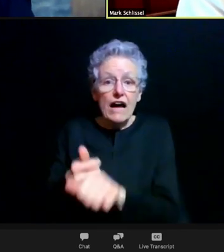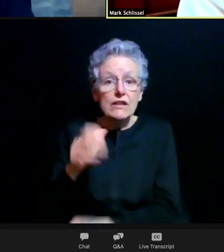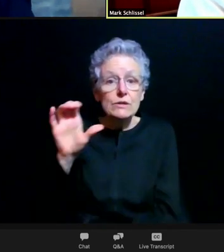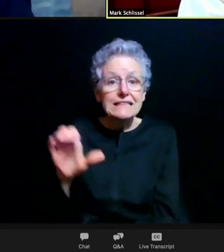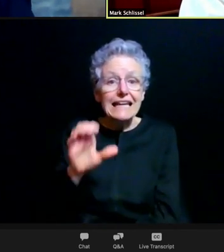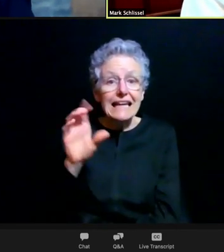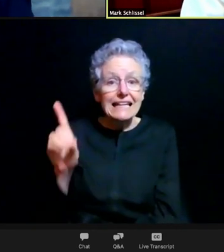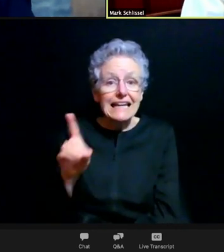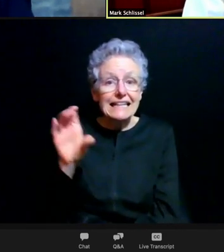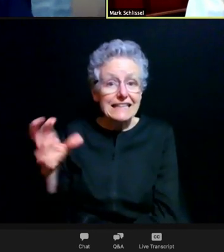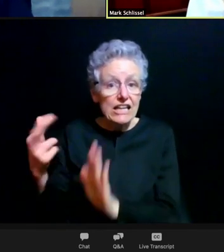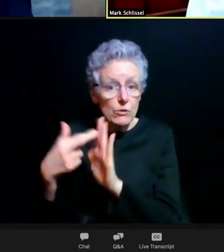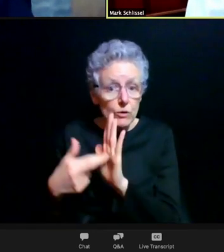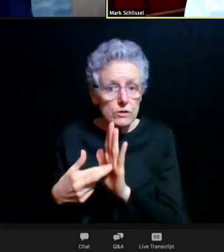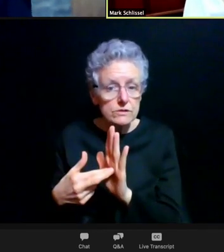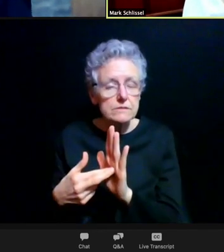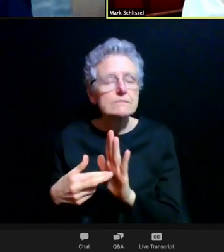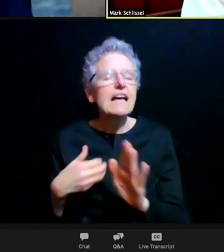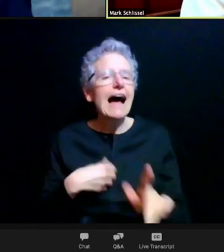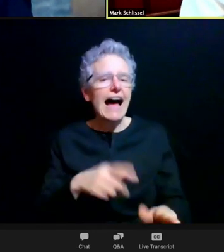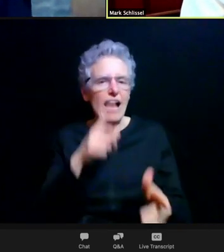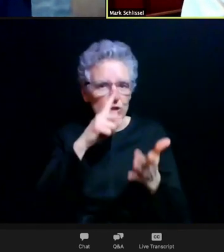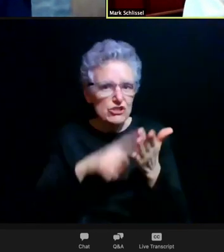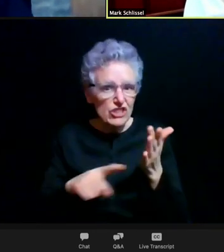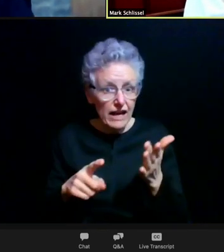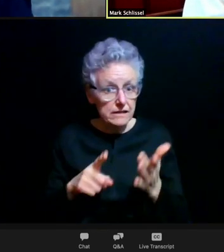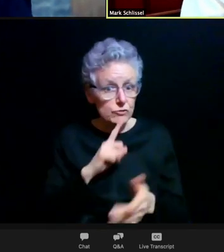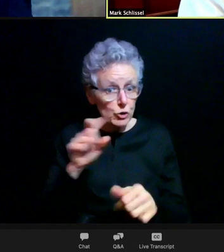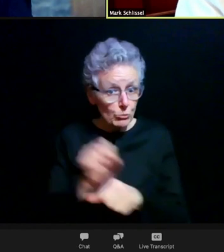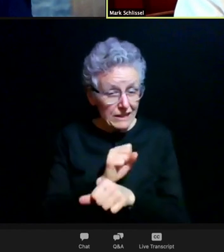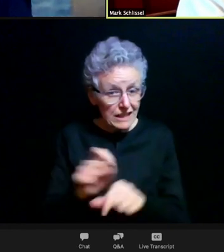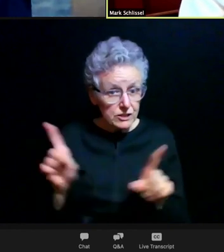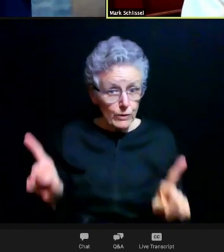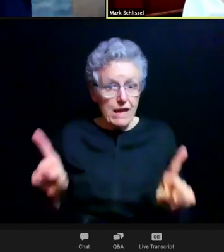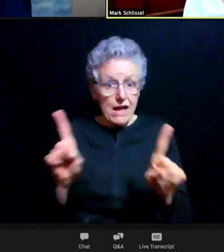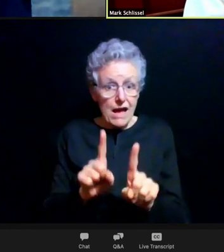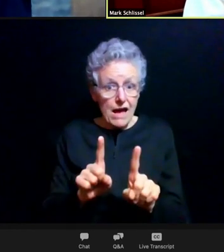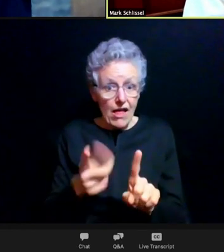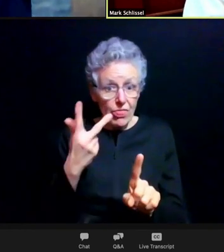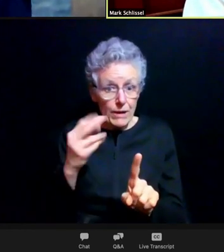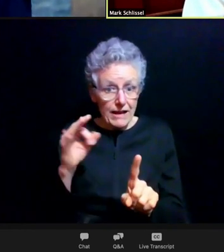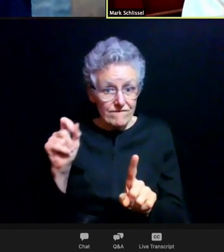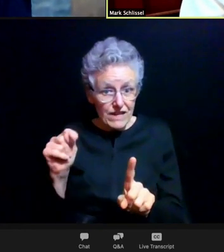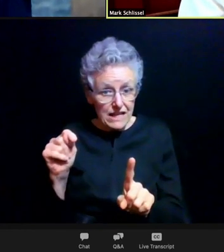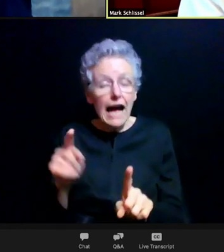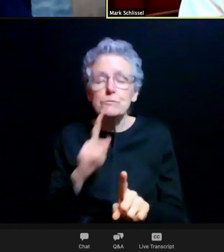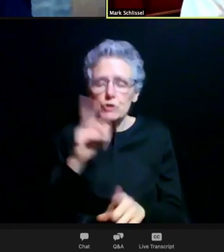I don't know whether we've moved down to three feet. I'm sure it's coming if it isn't there now. So we'll get the answer